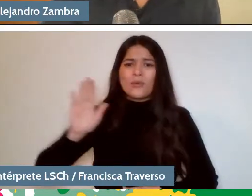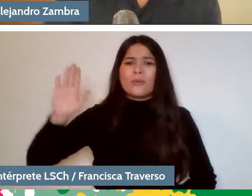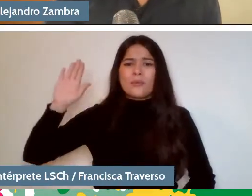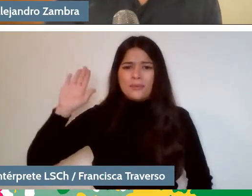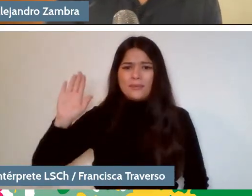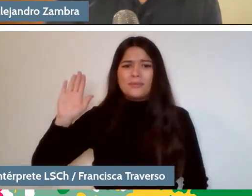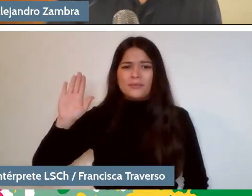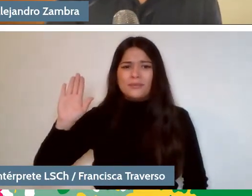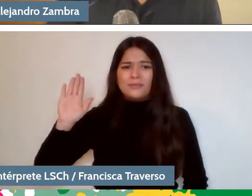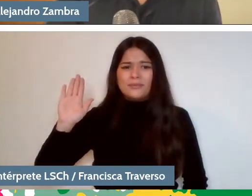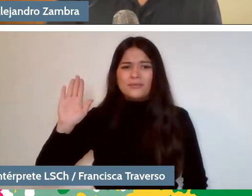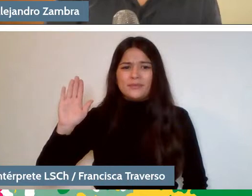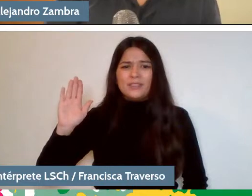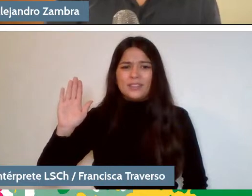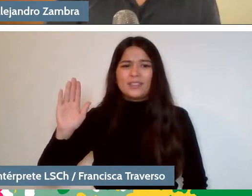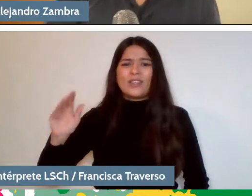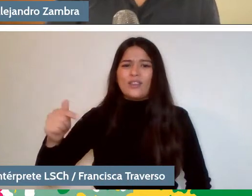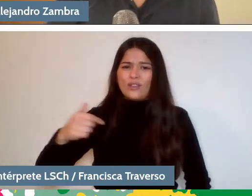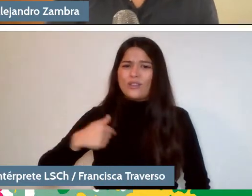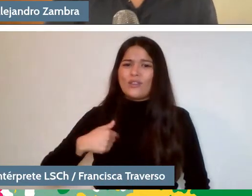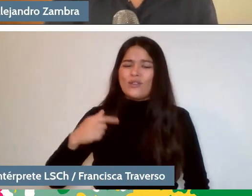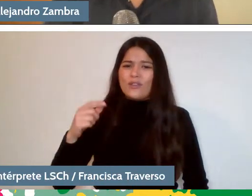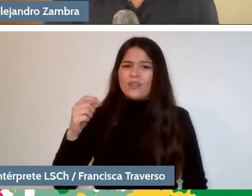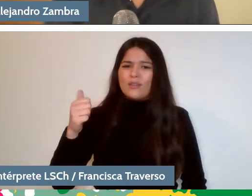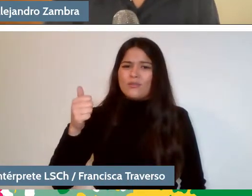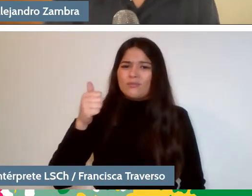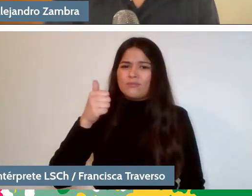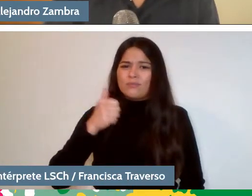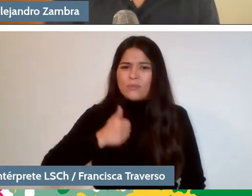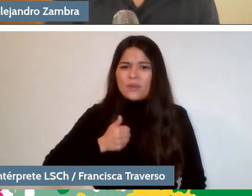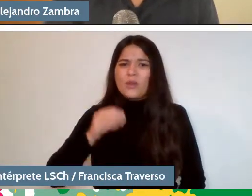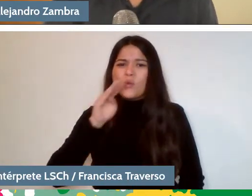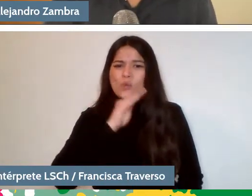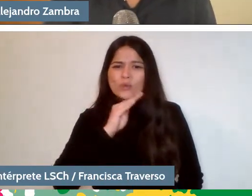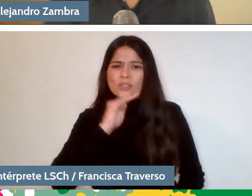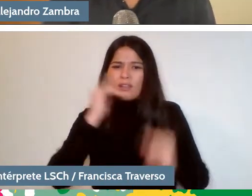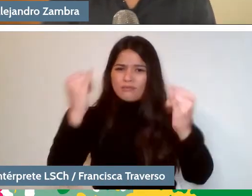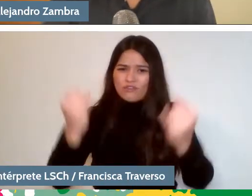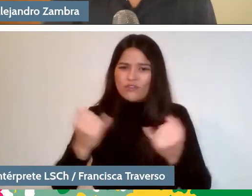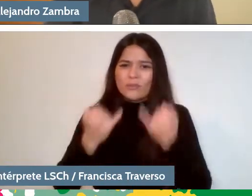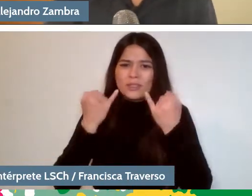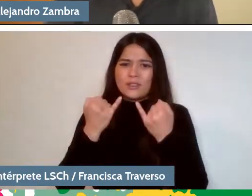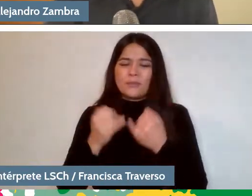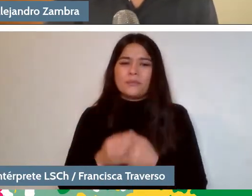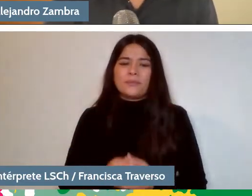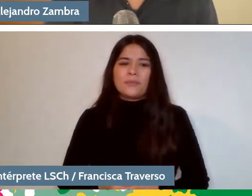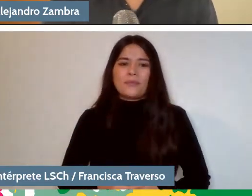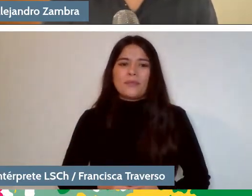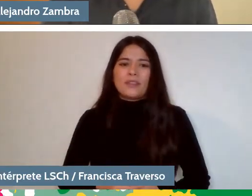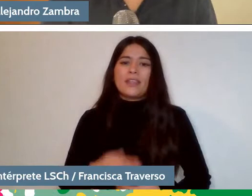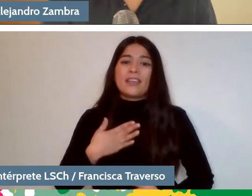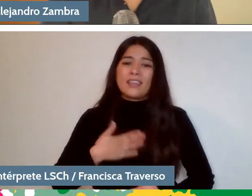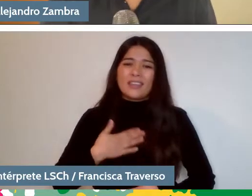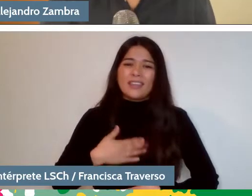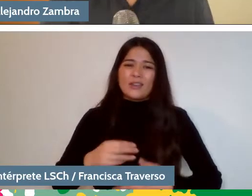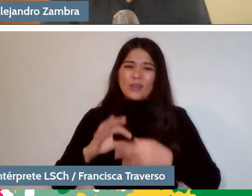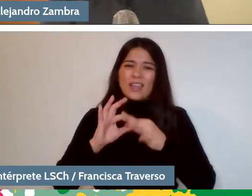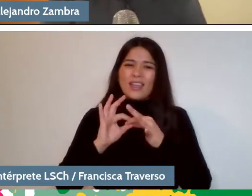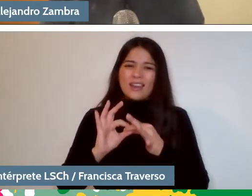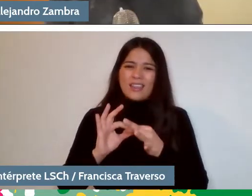I will express the things you have said. I want to thank you both